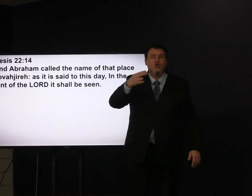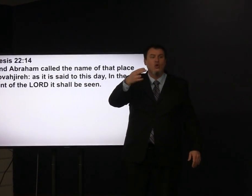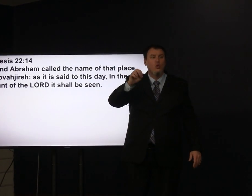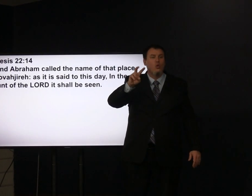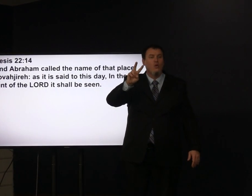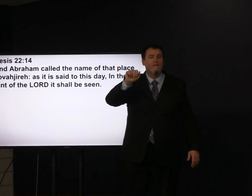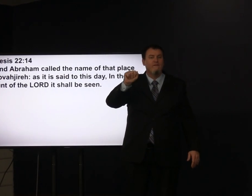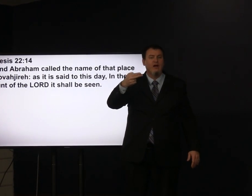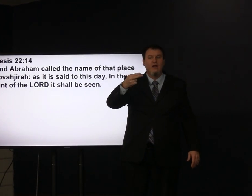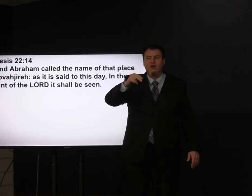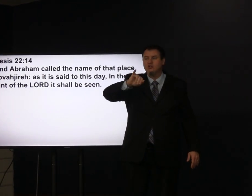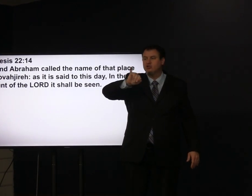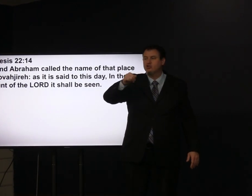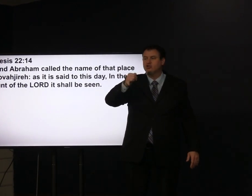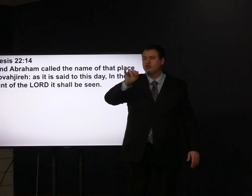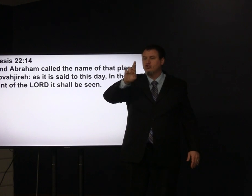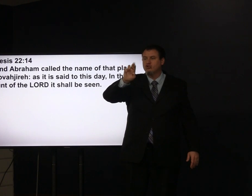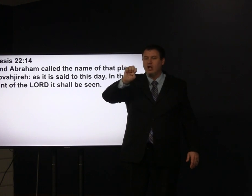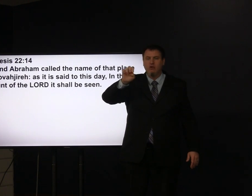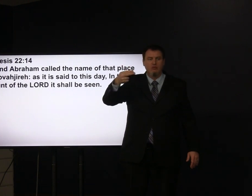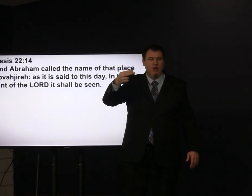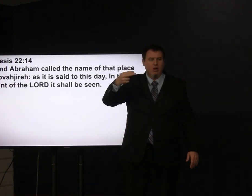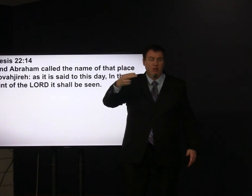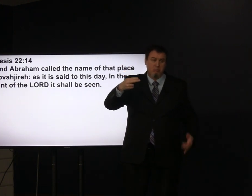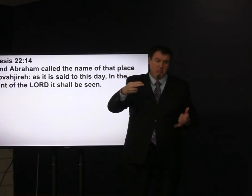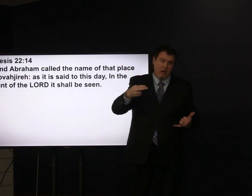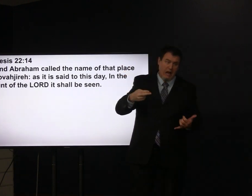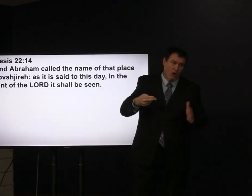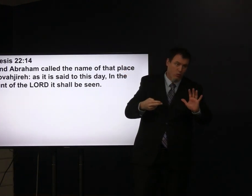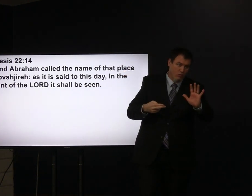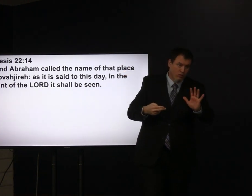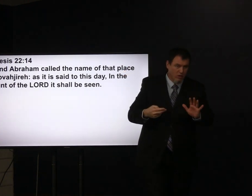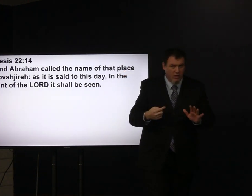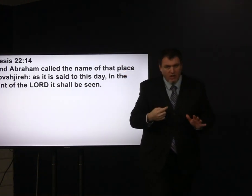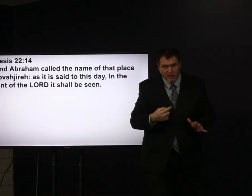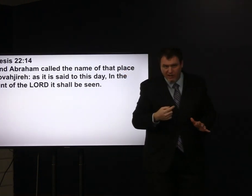Jehovah Jireh now